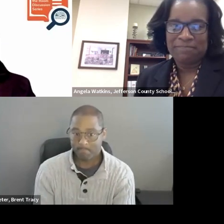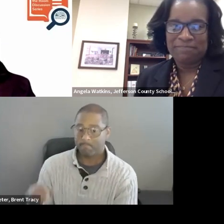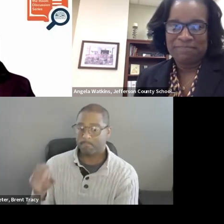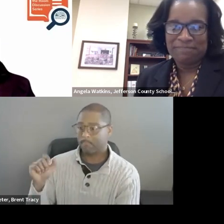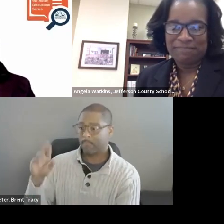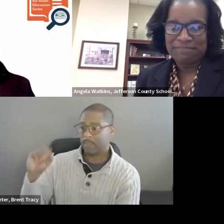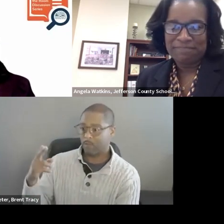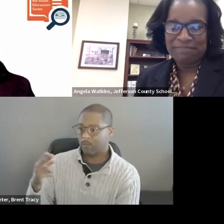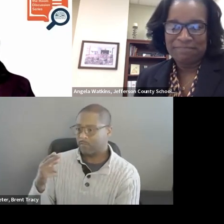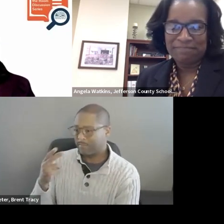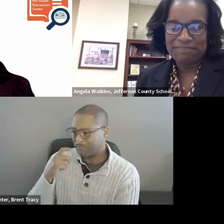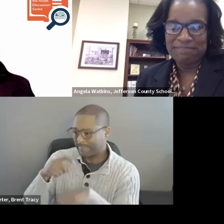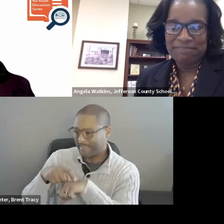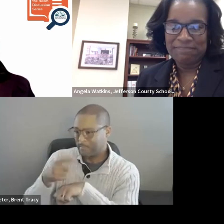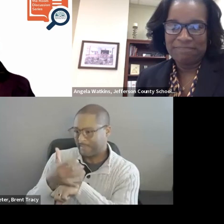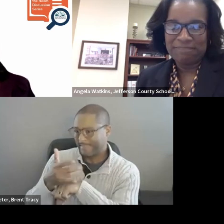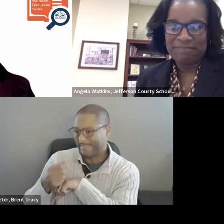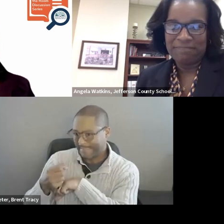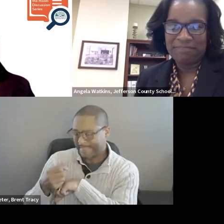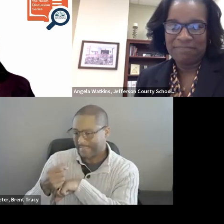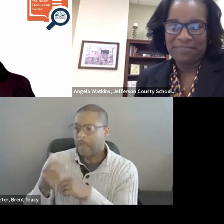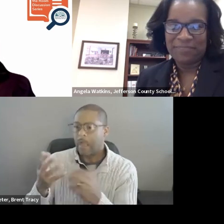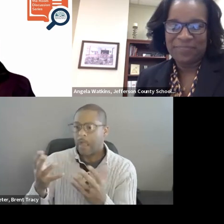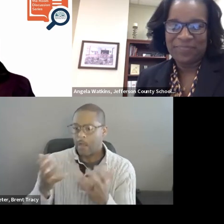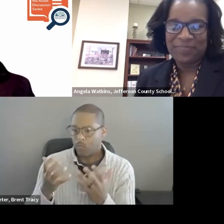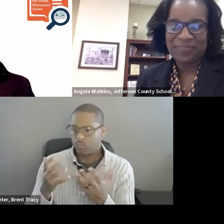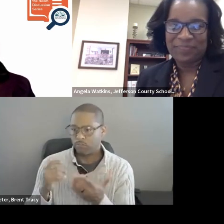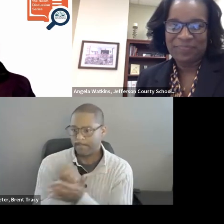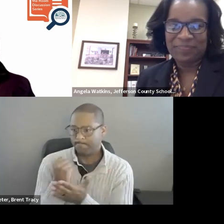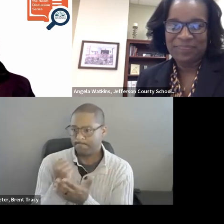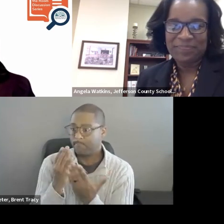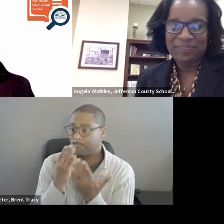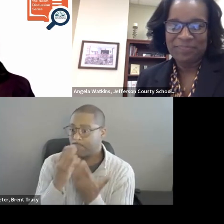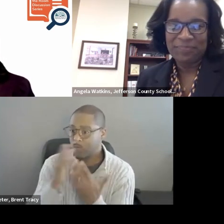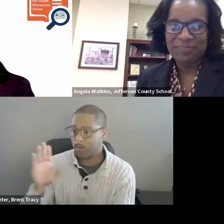I do want to extend a thank you to BU Wheelock for hosting